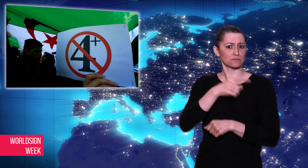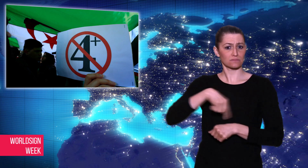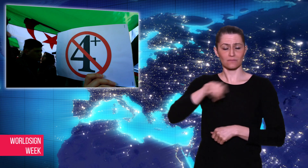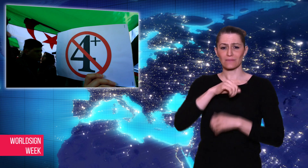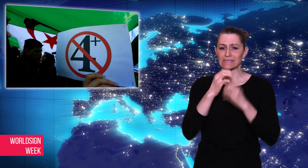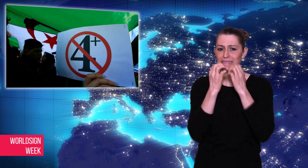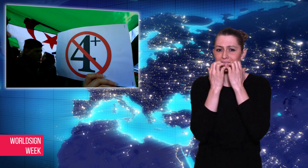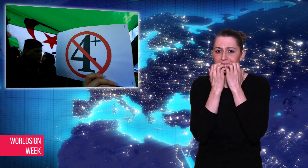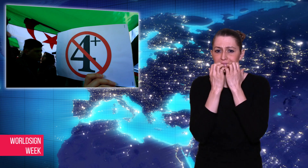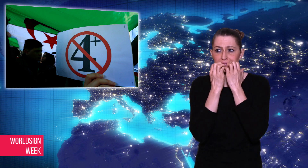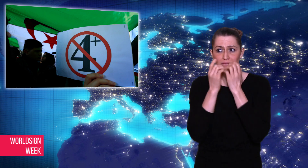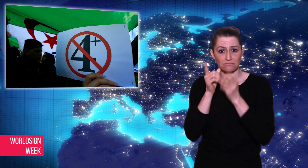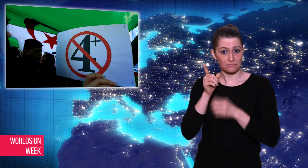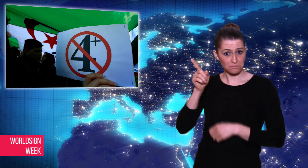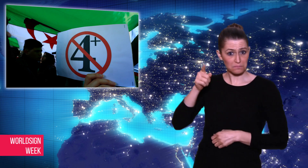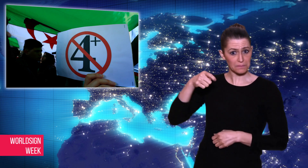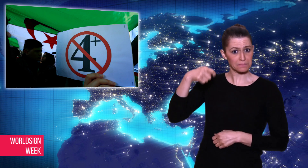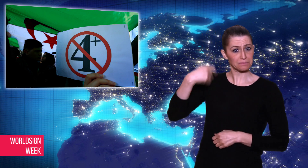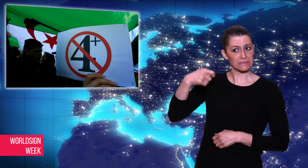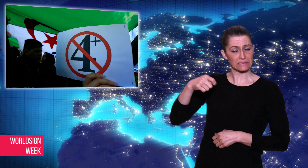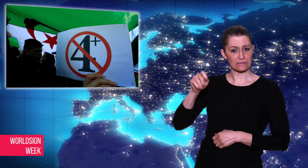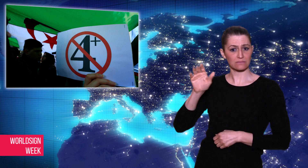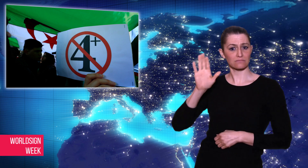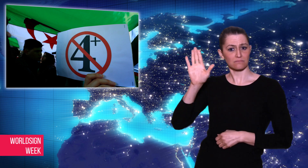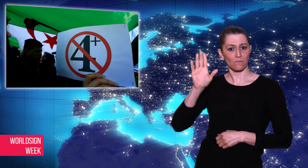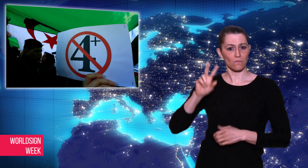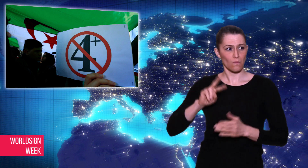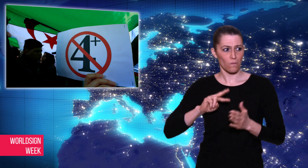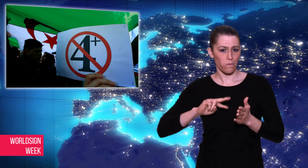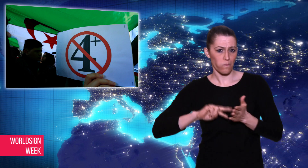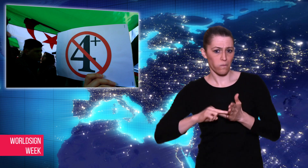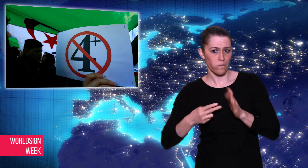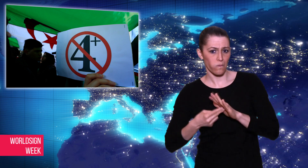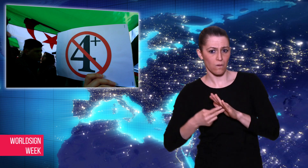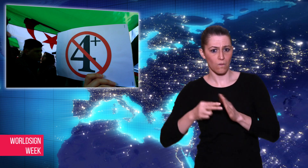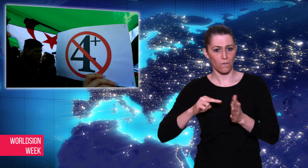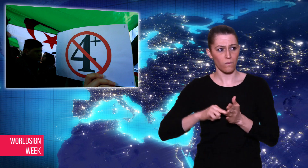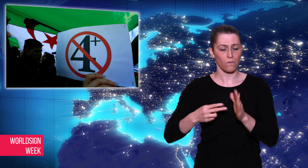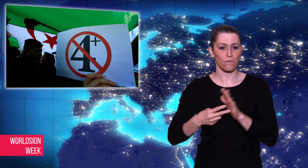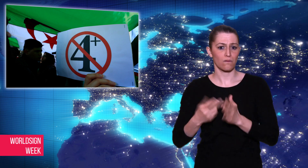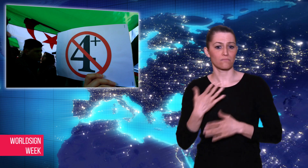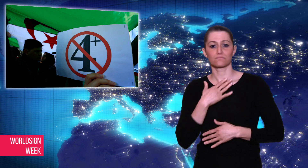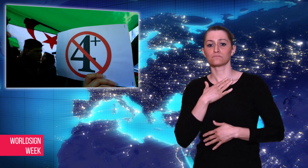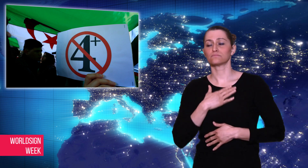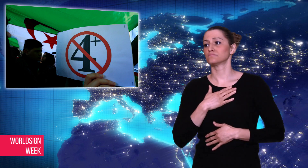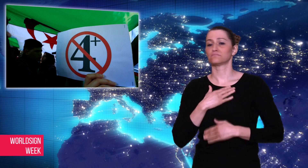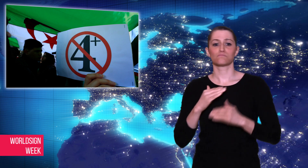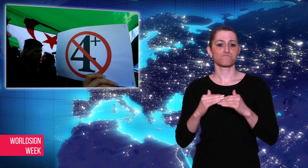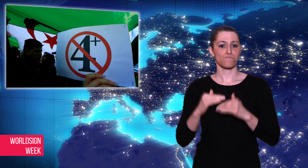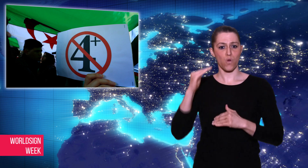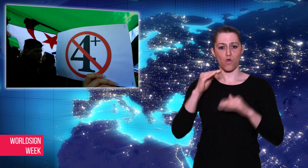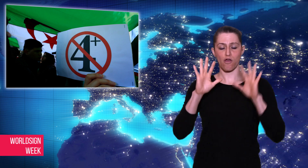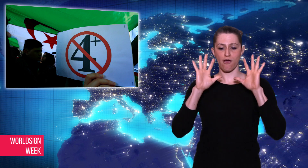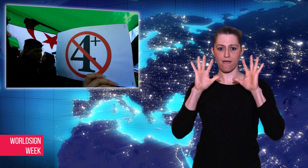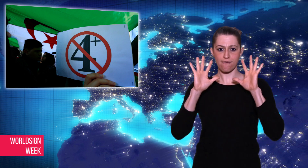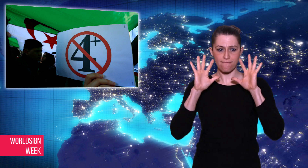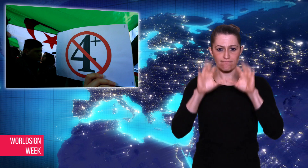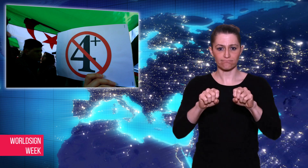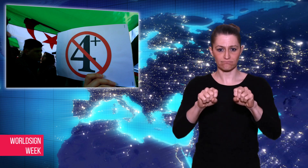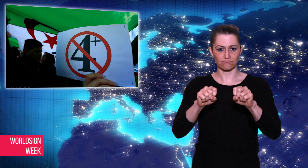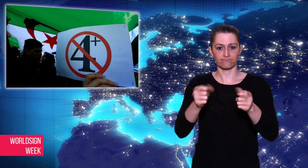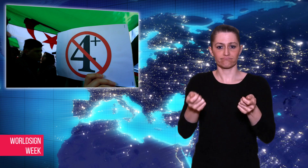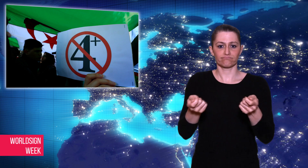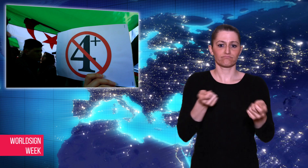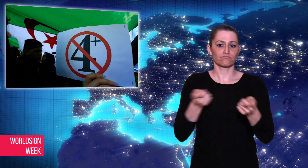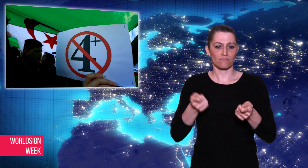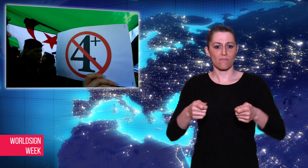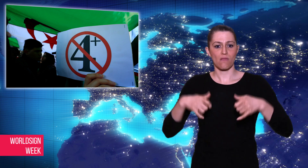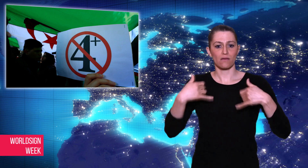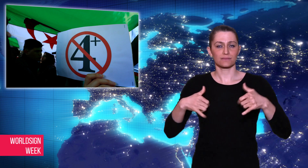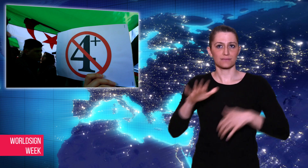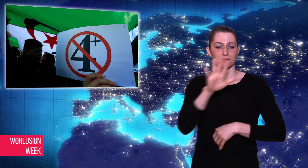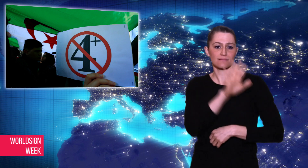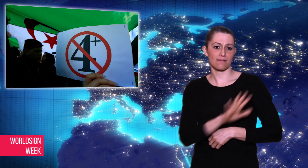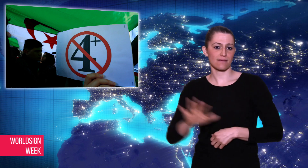the elections would be the president’s way of getting